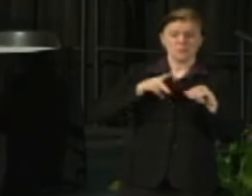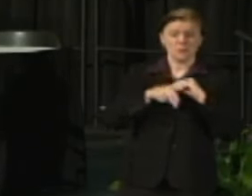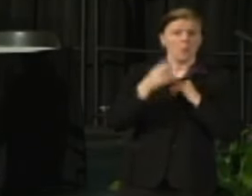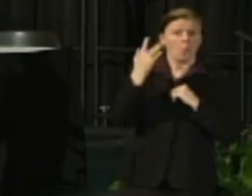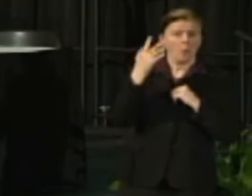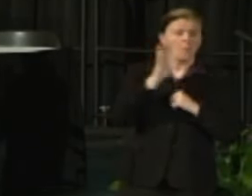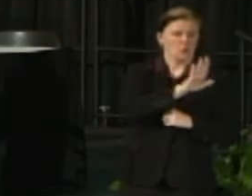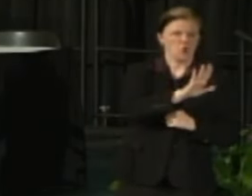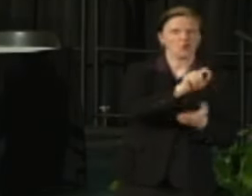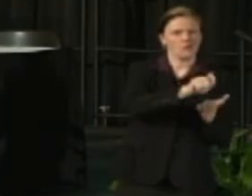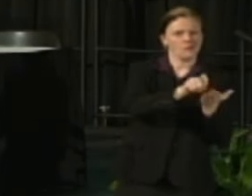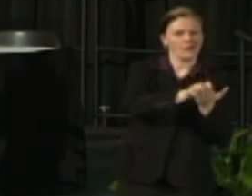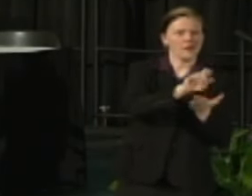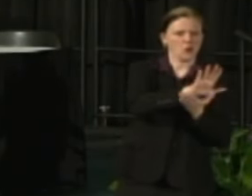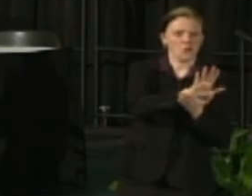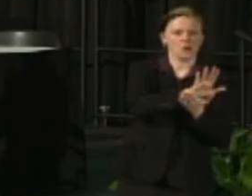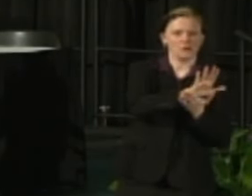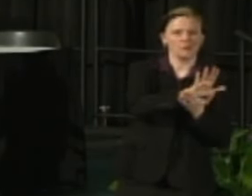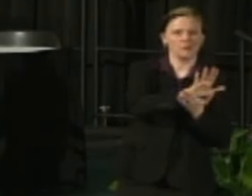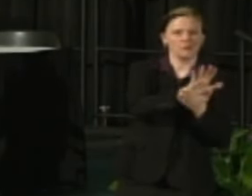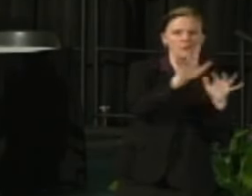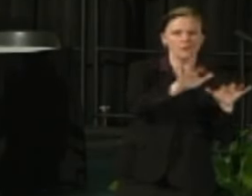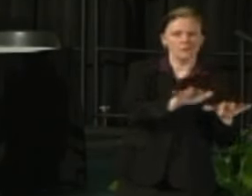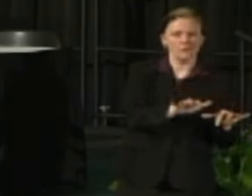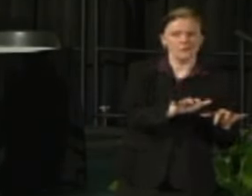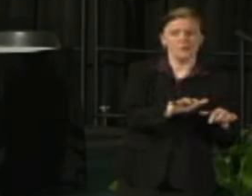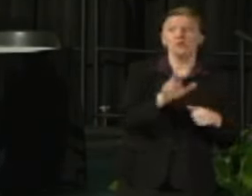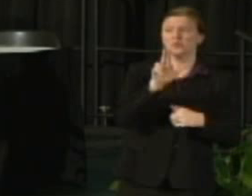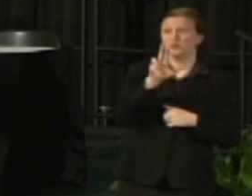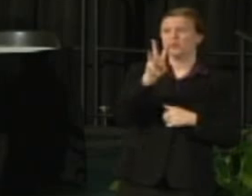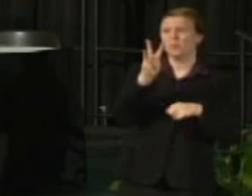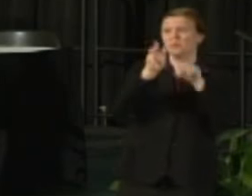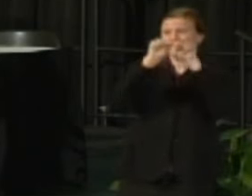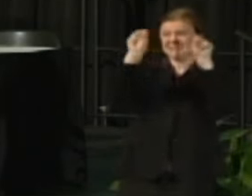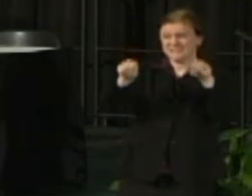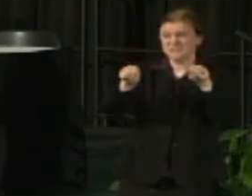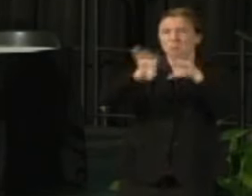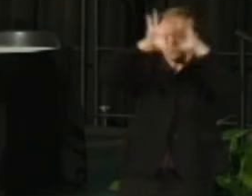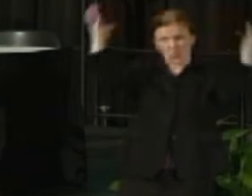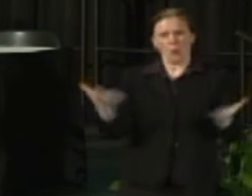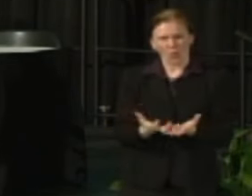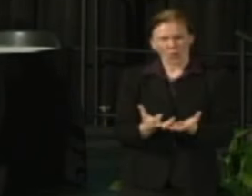and her work just like me, we're talking about UW System and really trying to advocate for ourselves together.